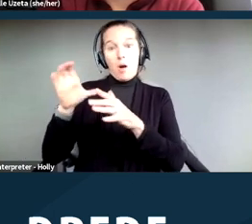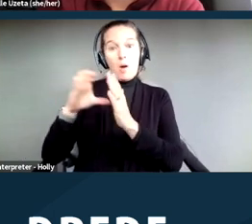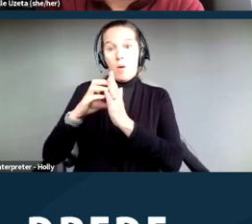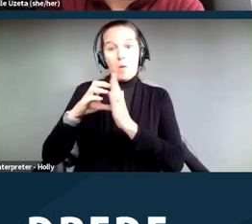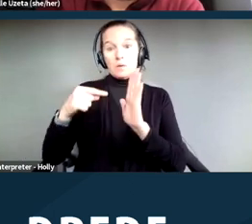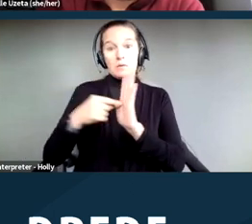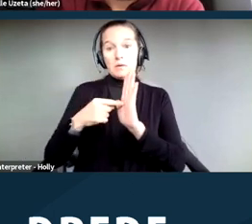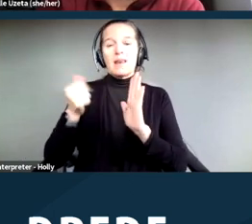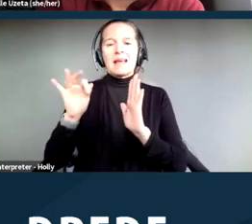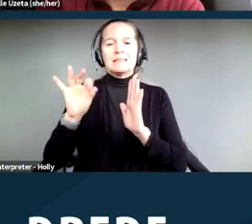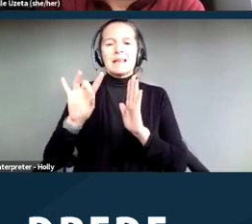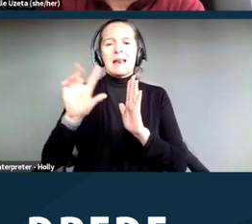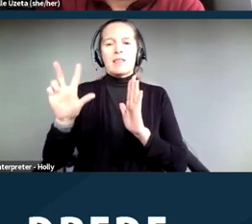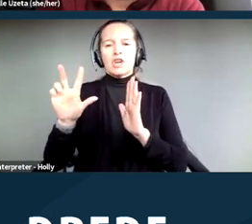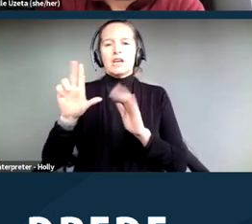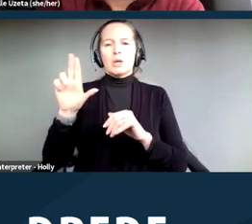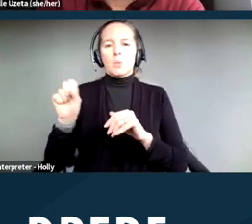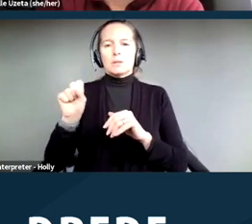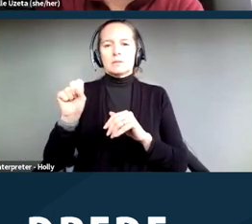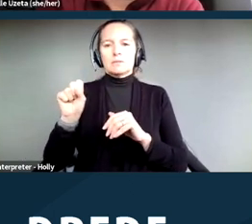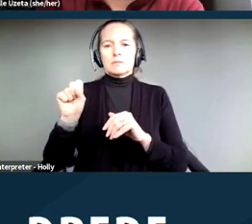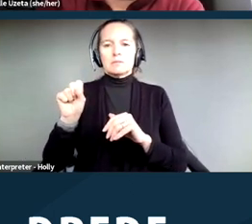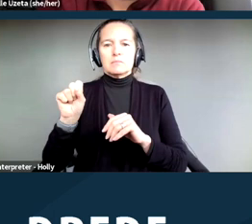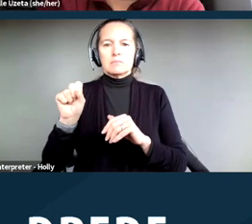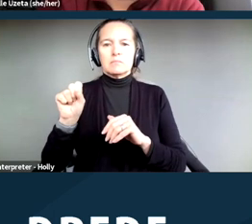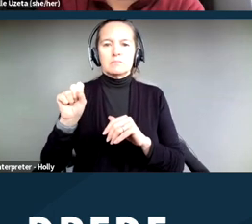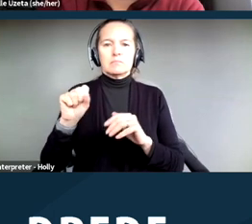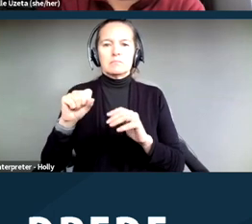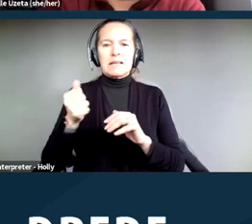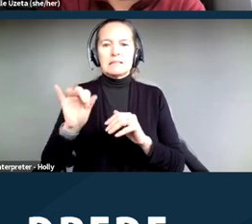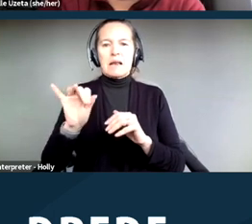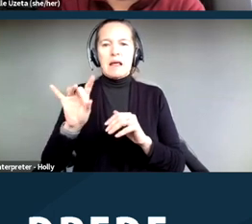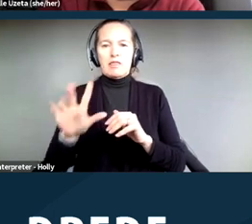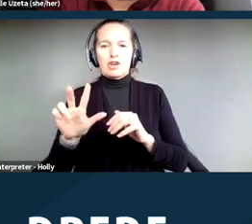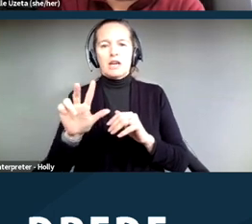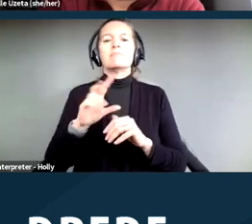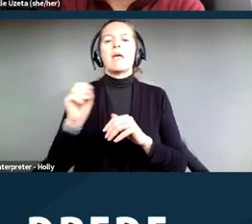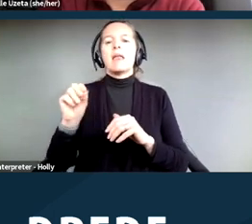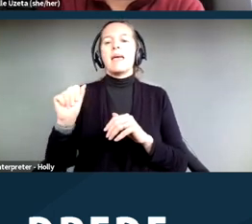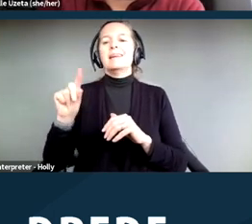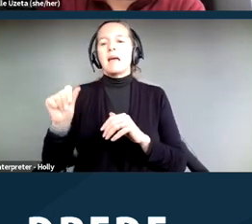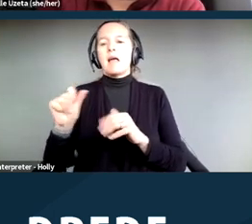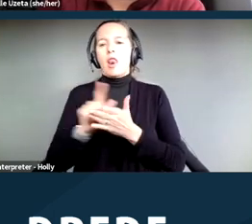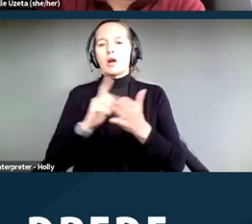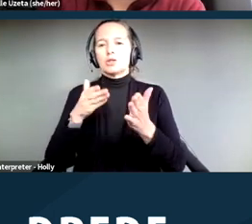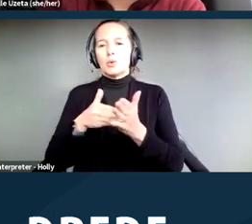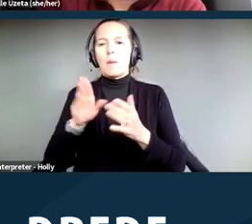1983, and the ADA in the cases of Boyd versus City of San Rafael and Rivera versus the city